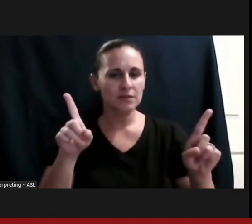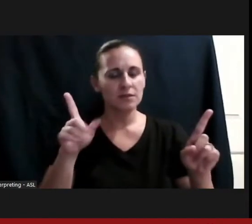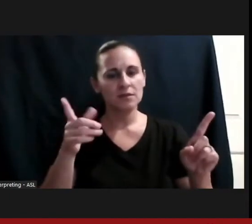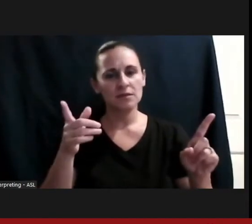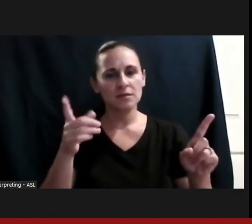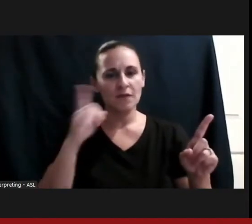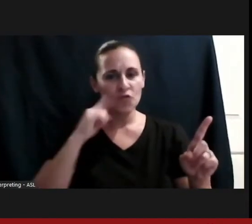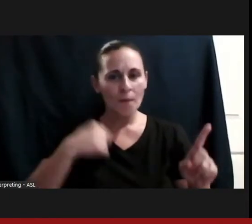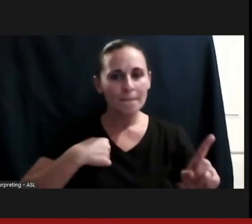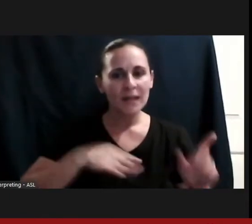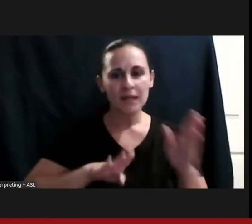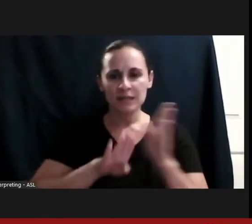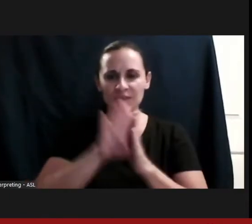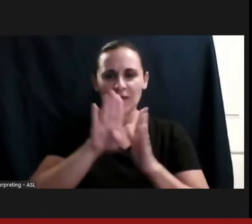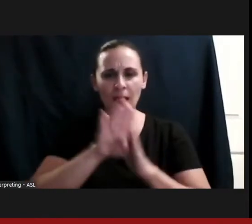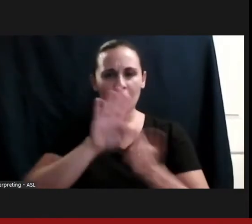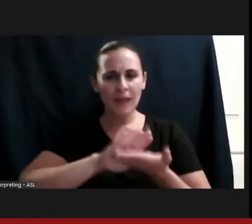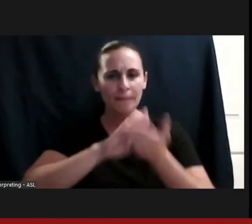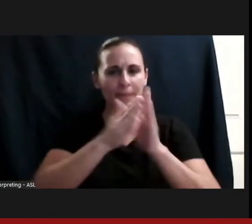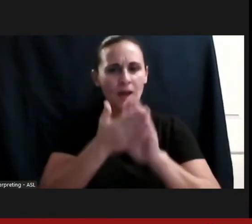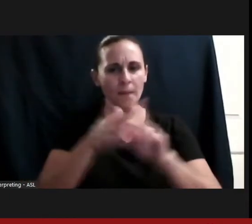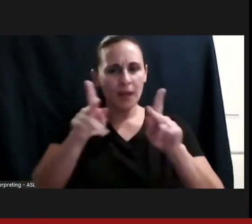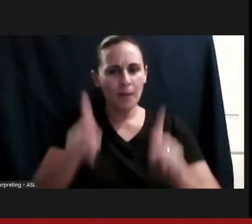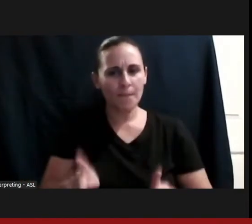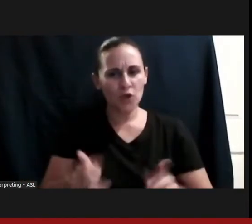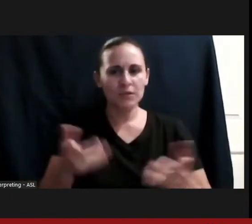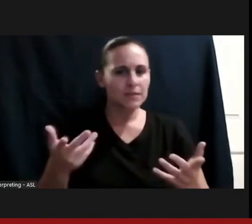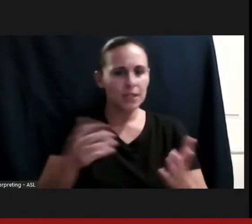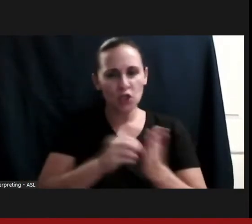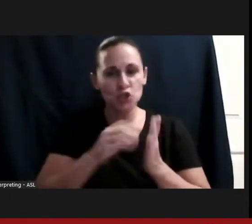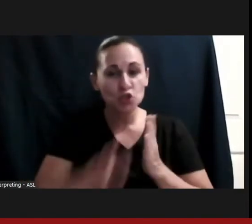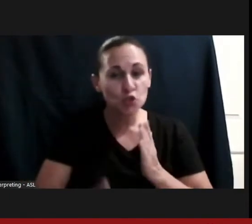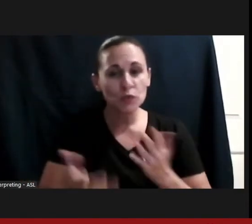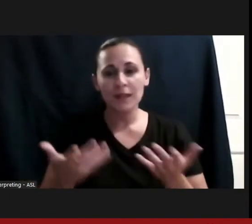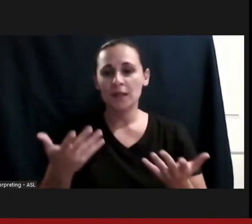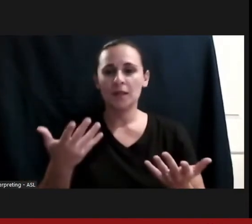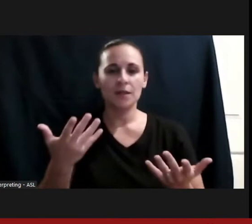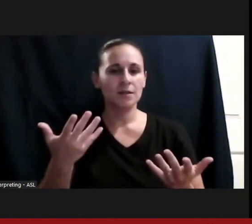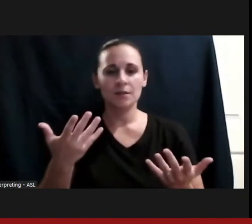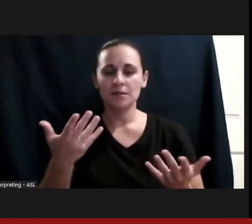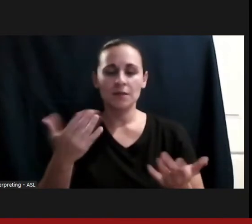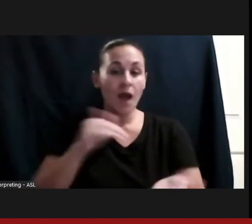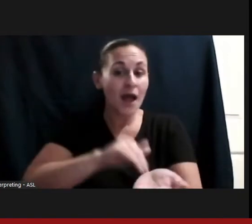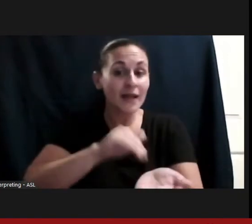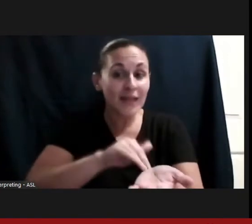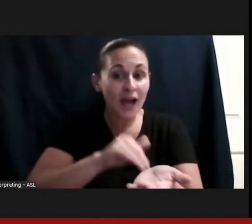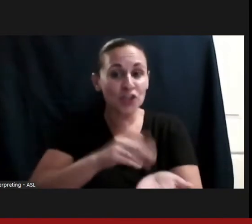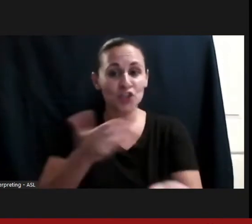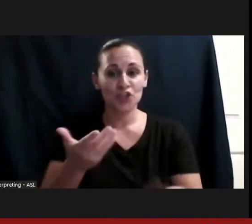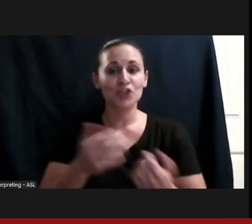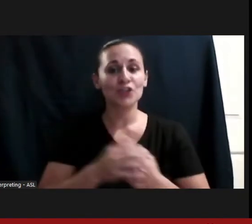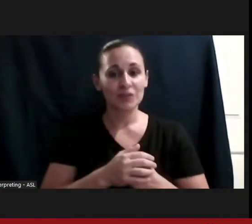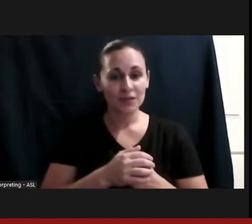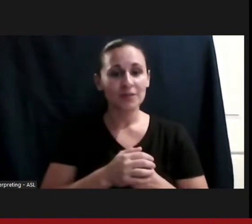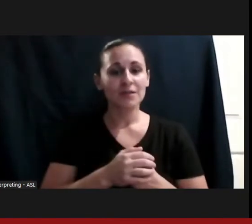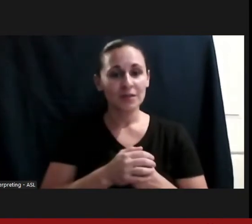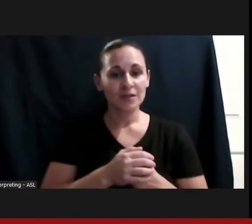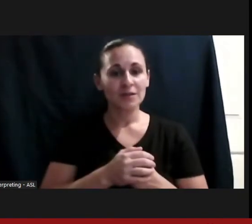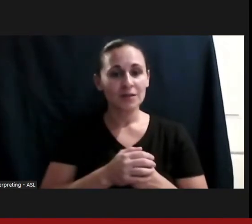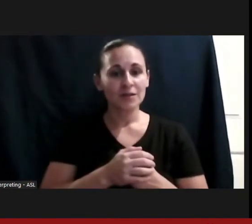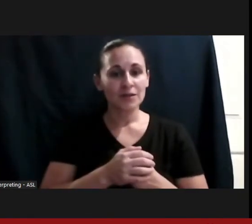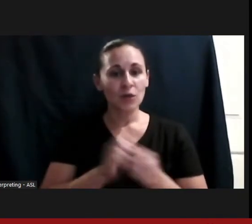someone, you know a student and then ultimately a physician with a mindset toward setting big goals,